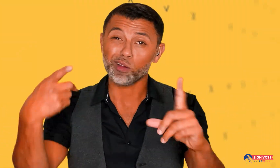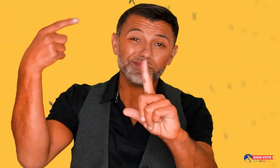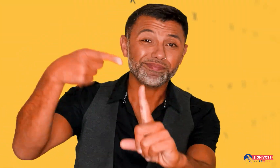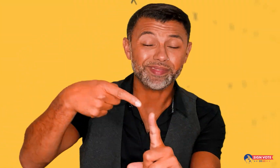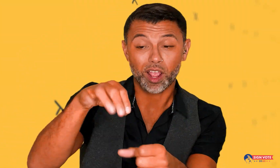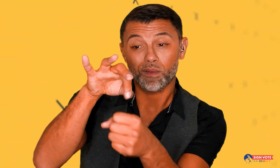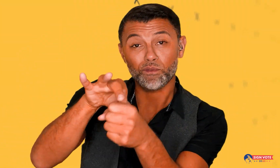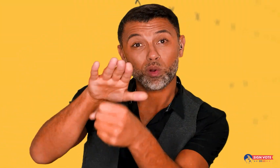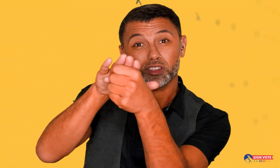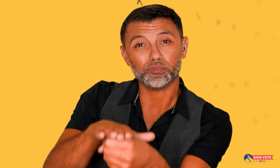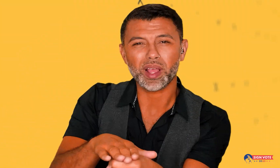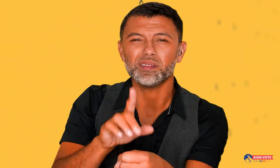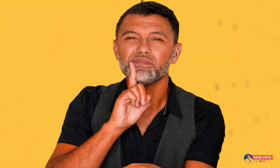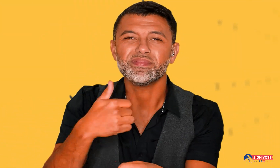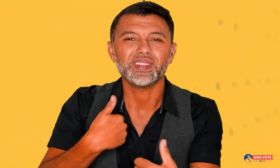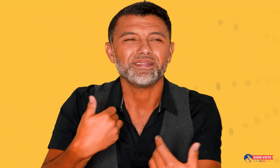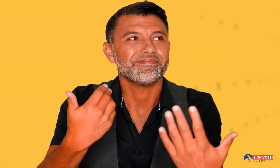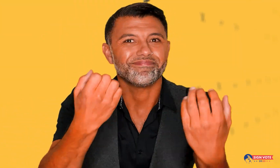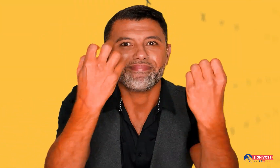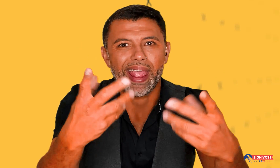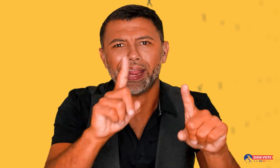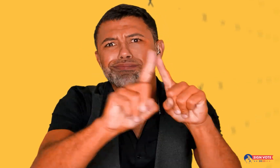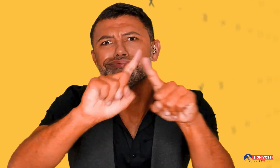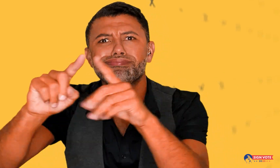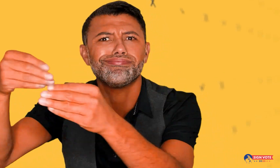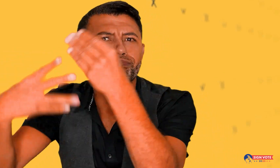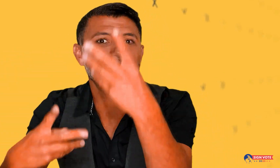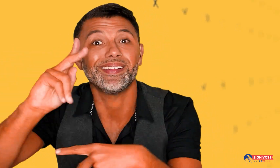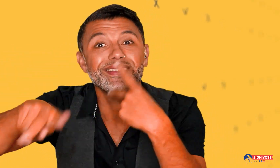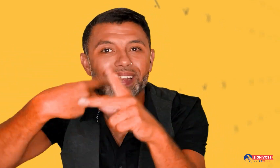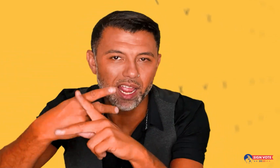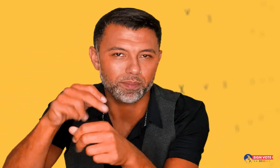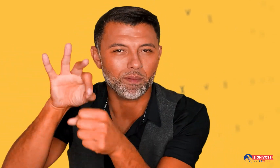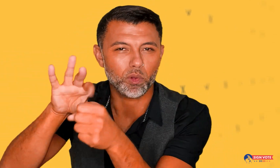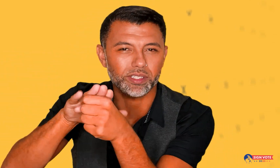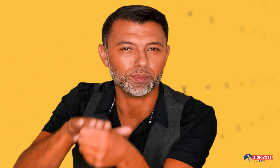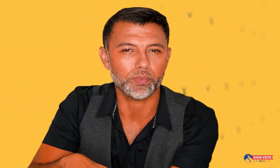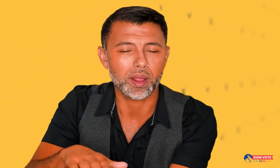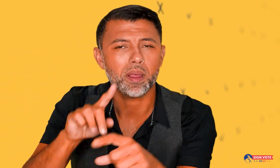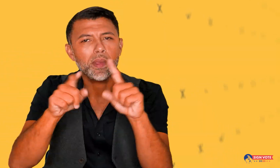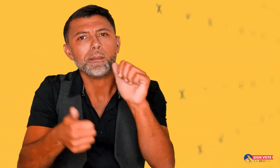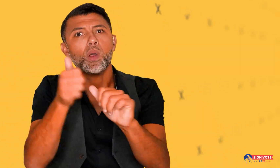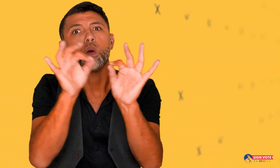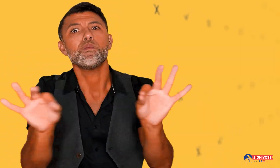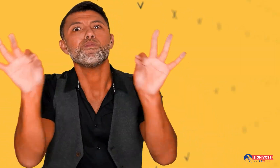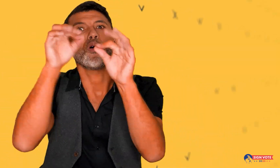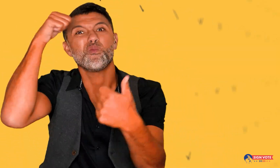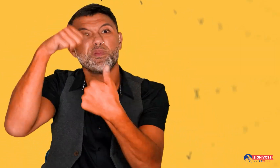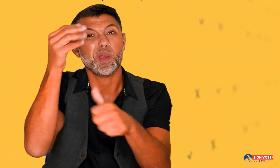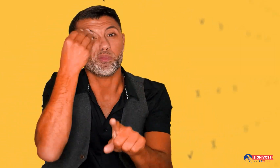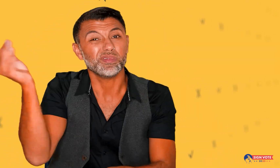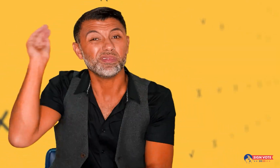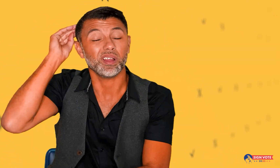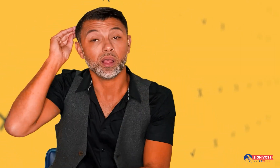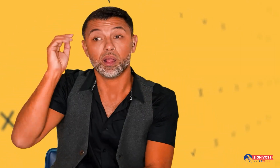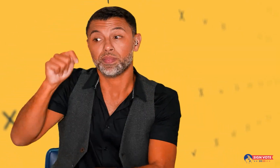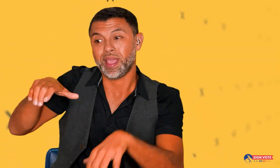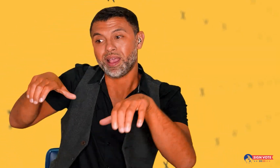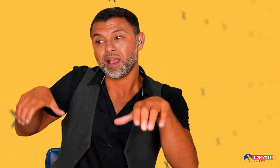There are many different types of voter suppression. It's important to remember and keep in mind that